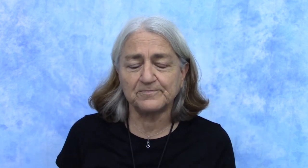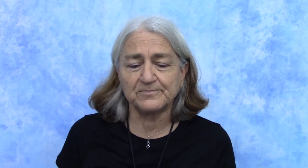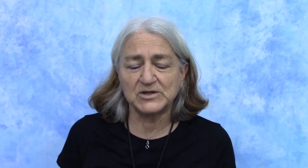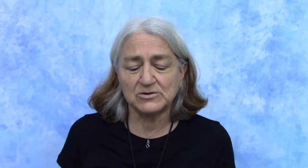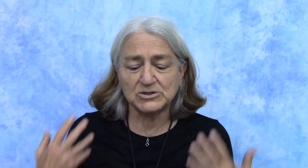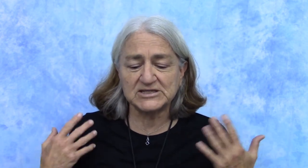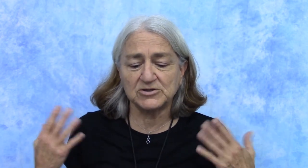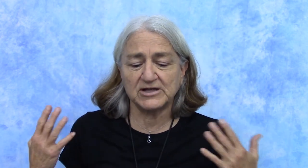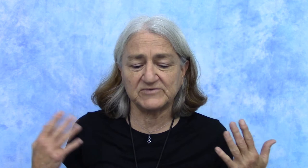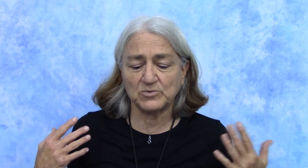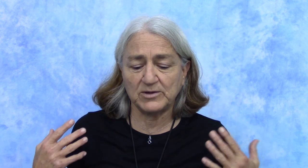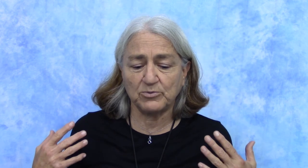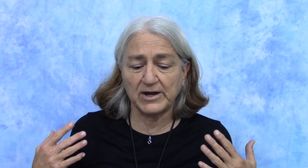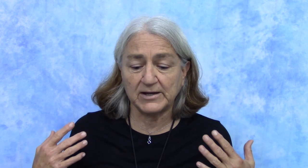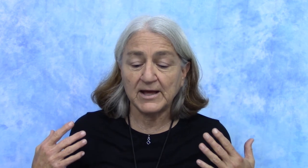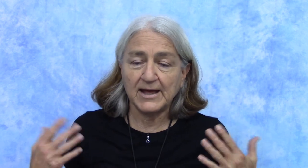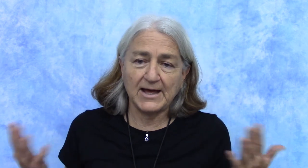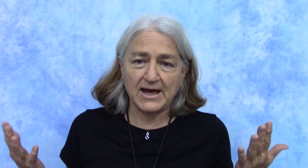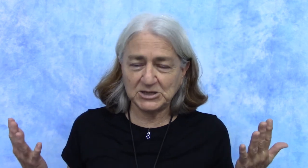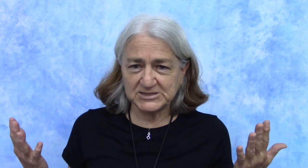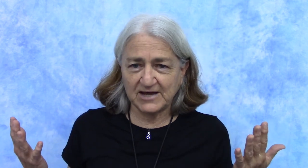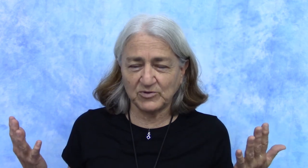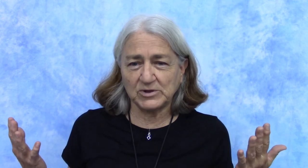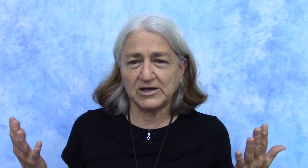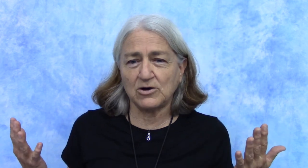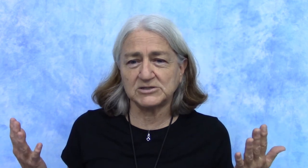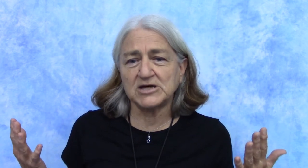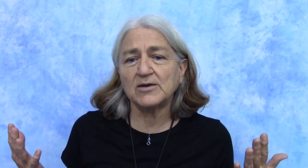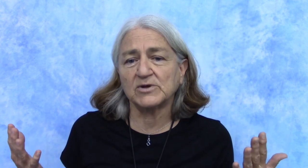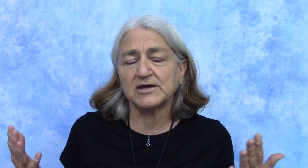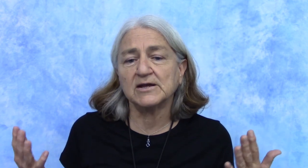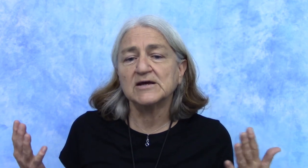You know using your left and right brain. I just have a really hard time with it